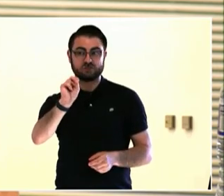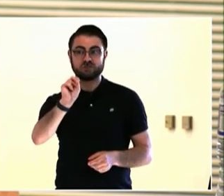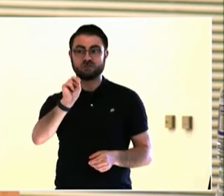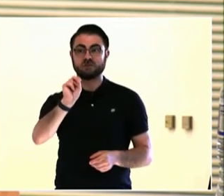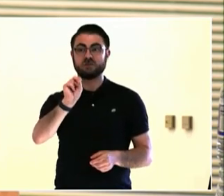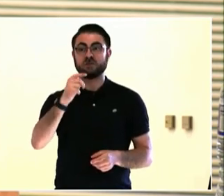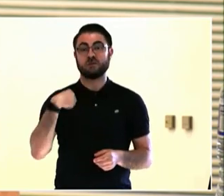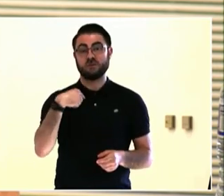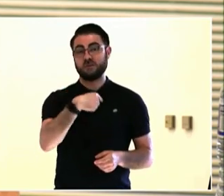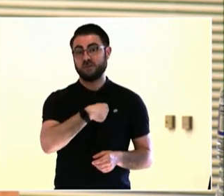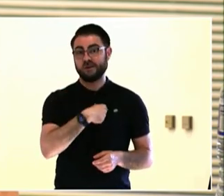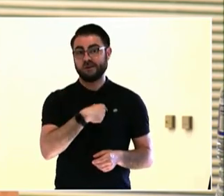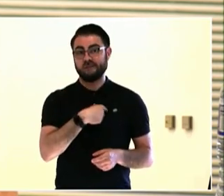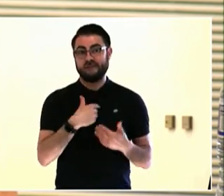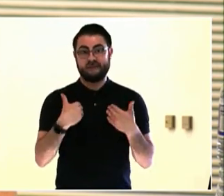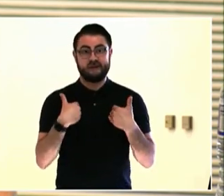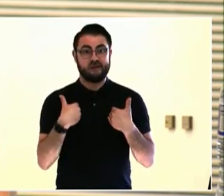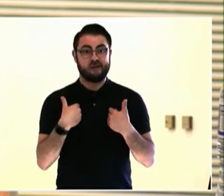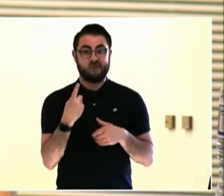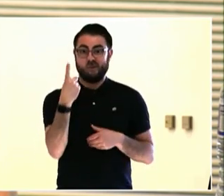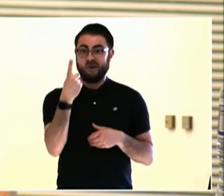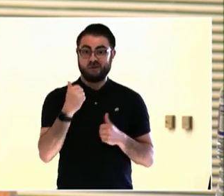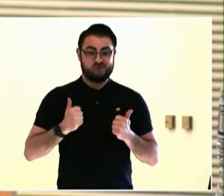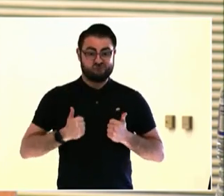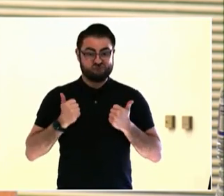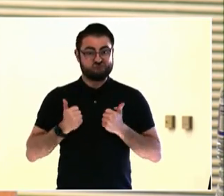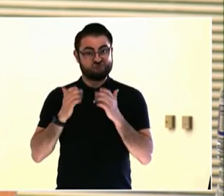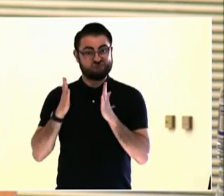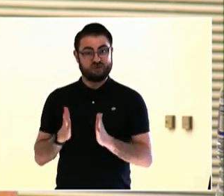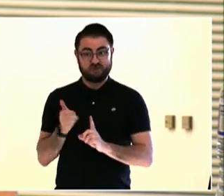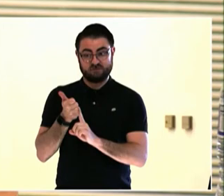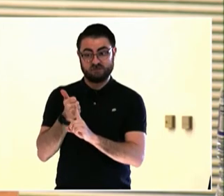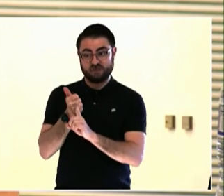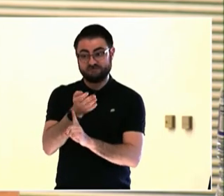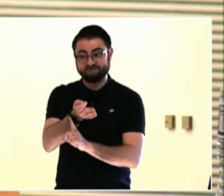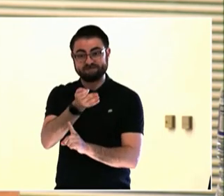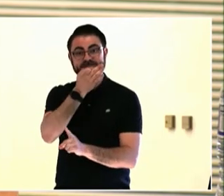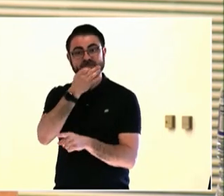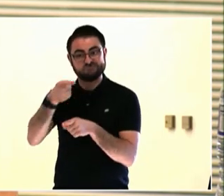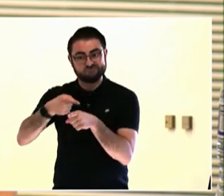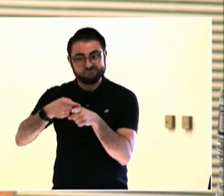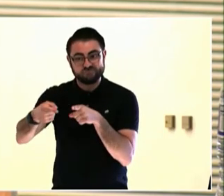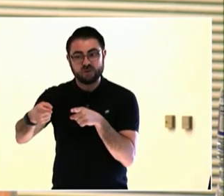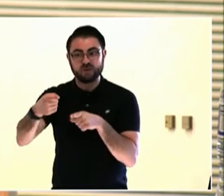about the grantmaking cycle and